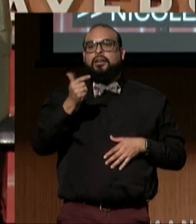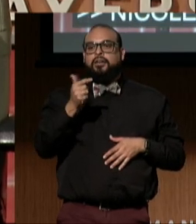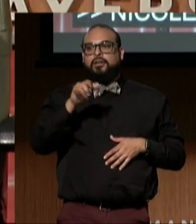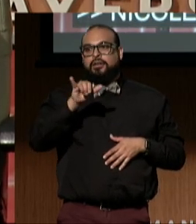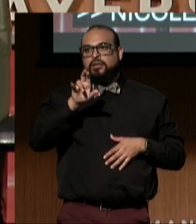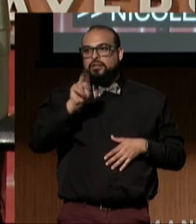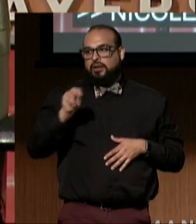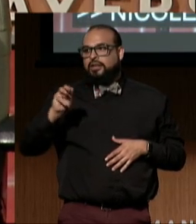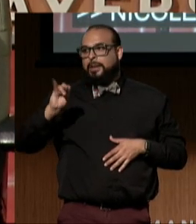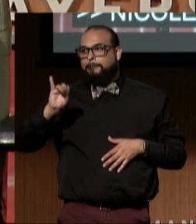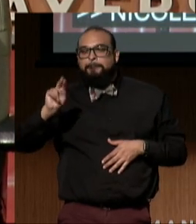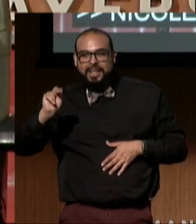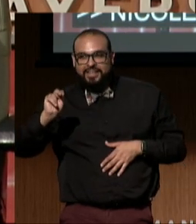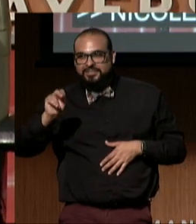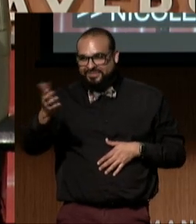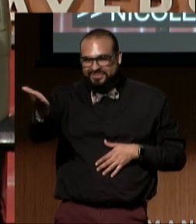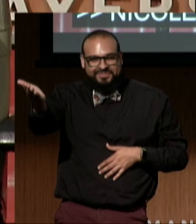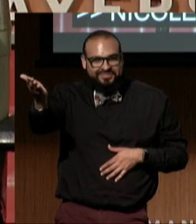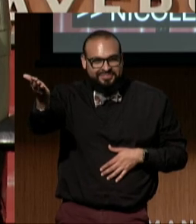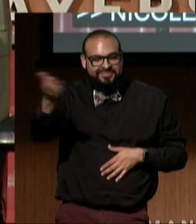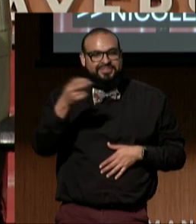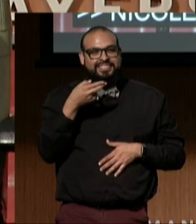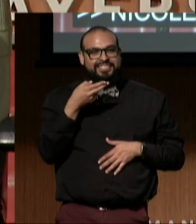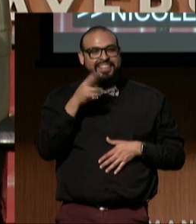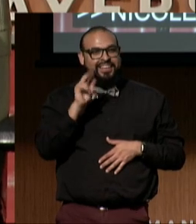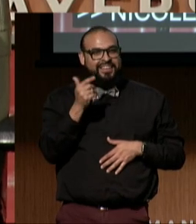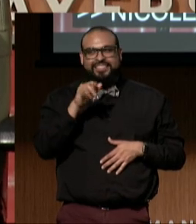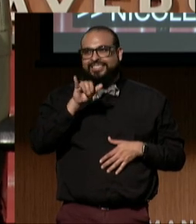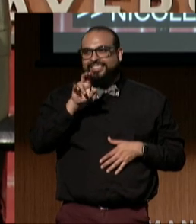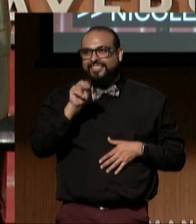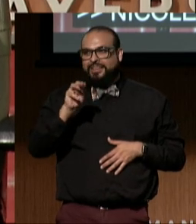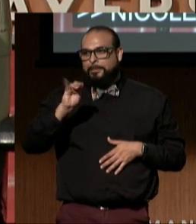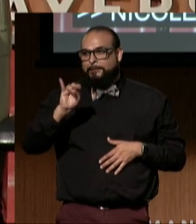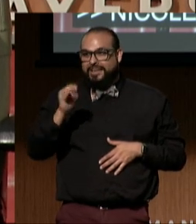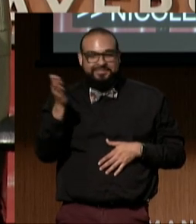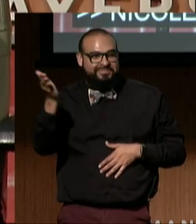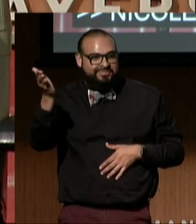And... (audience applauding) I want to acknowledge that Hongyu is beginning